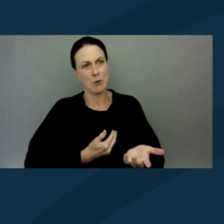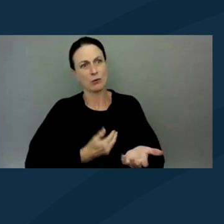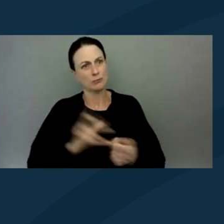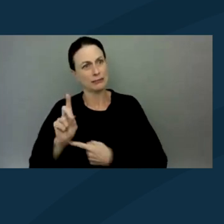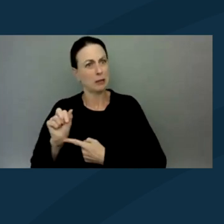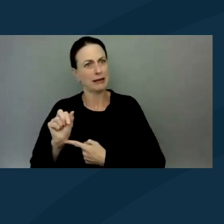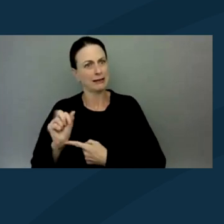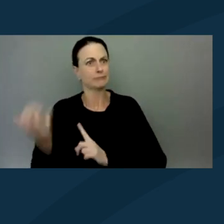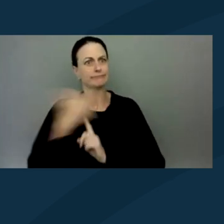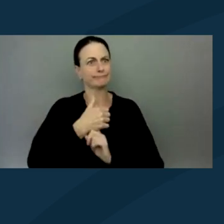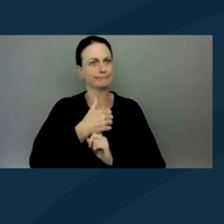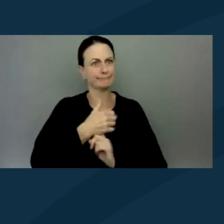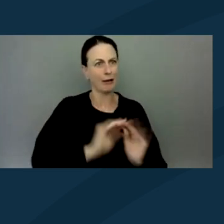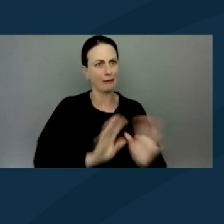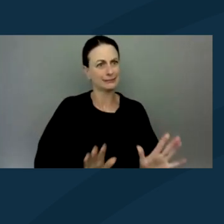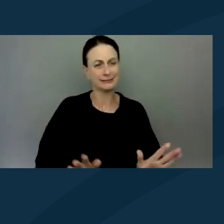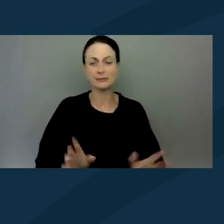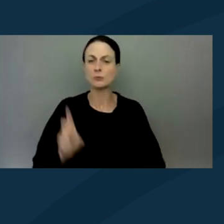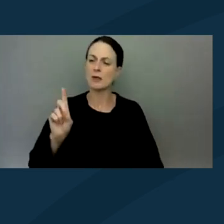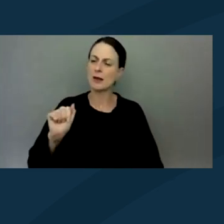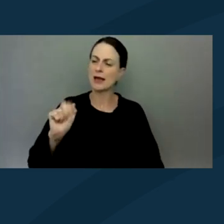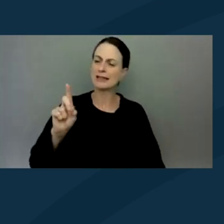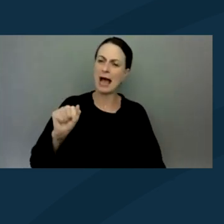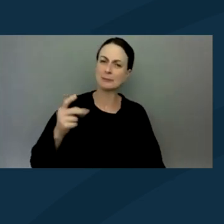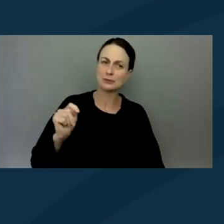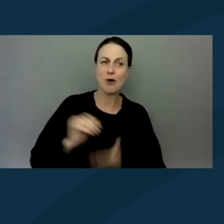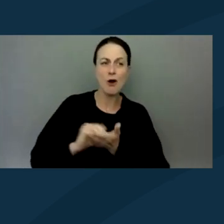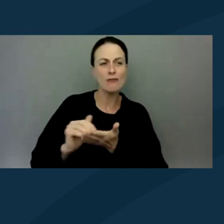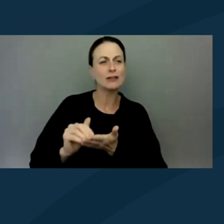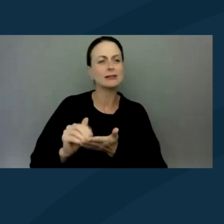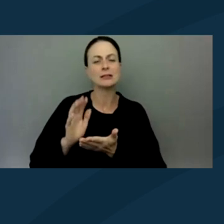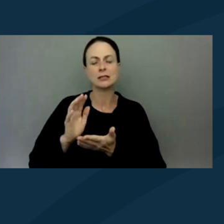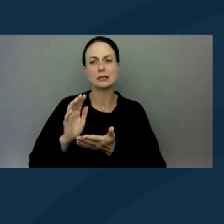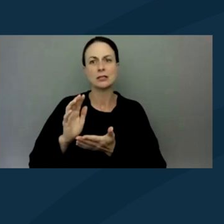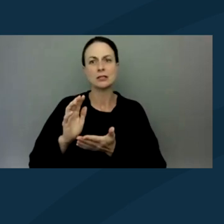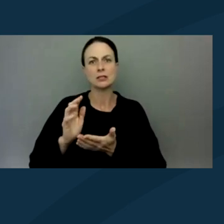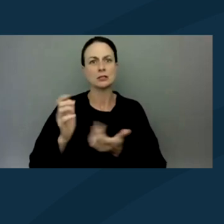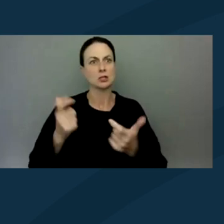With ADAPT, oftentimes when we were huge, the police...